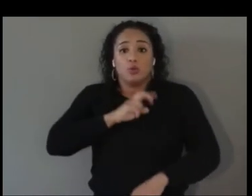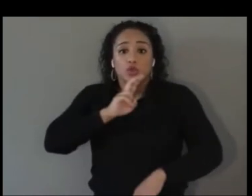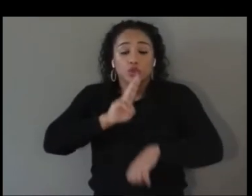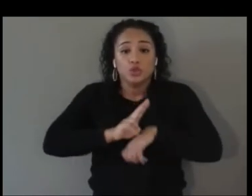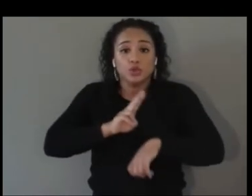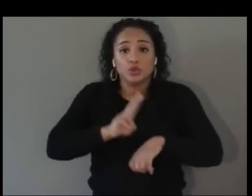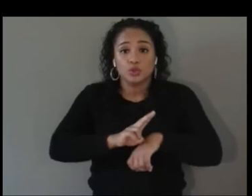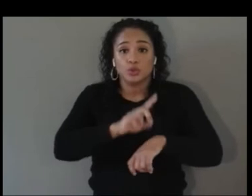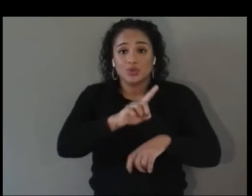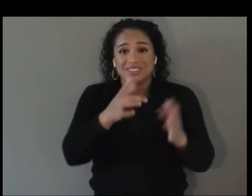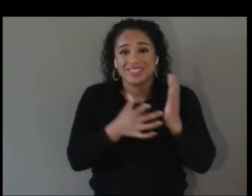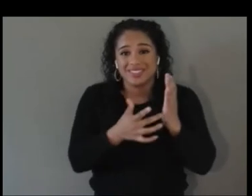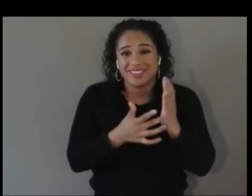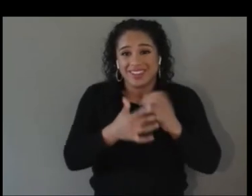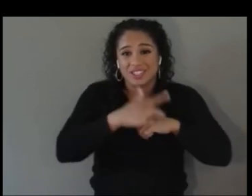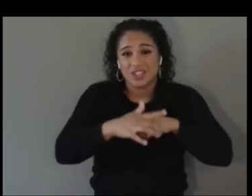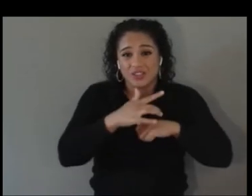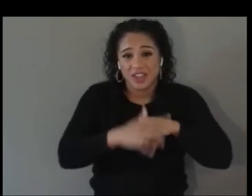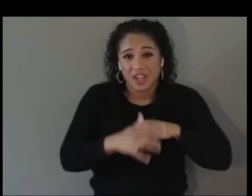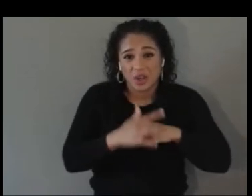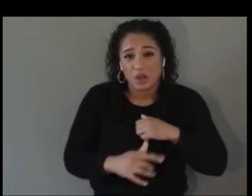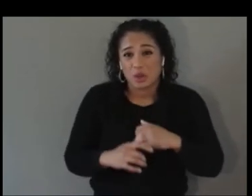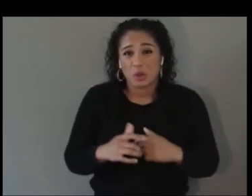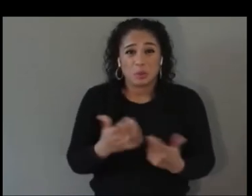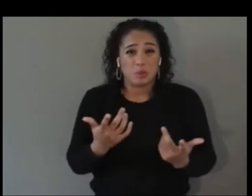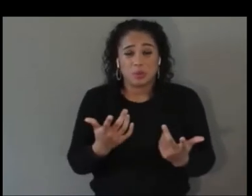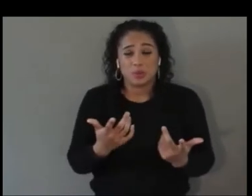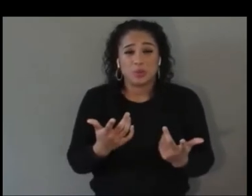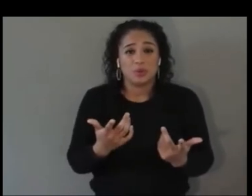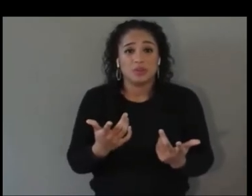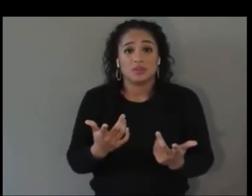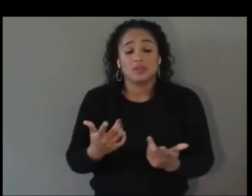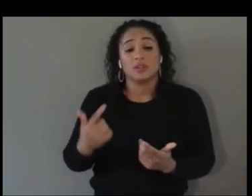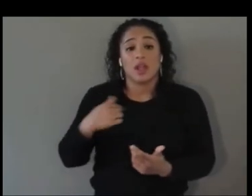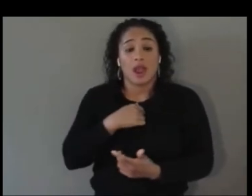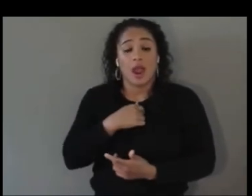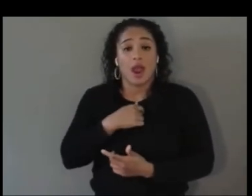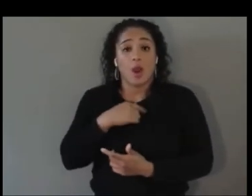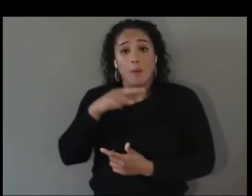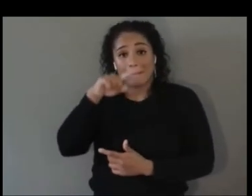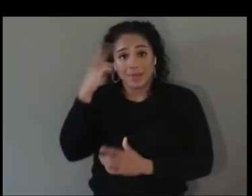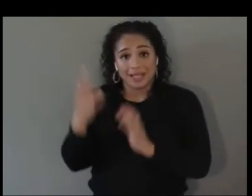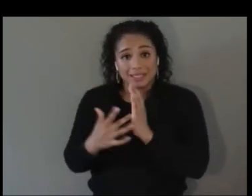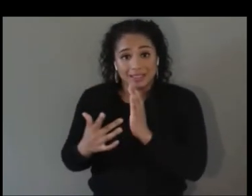Within our Black Technology Mentorship Program we have 250 educational modules that we're building,